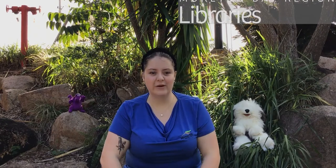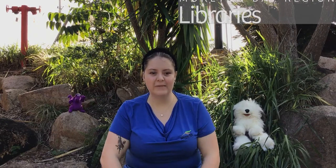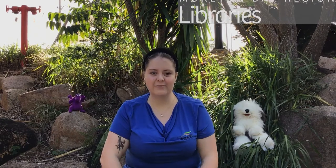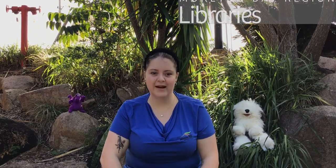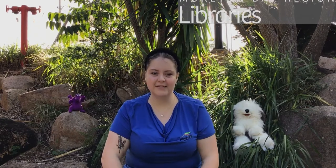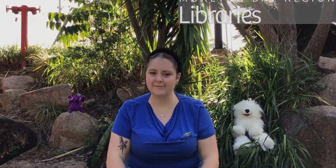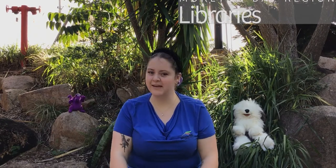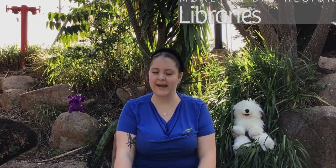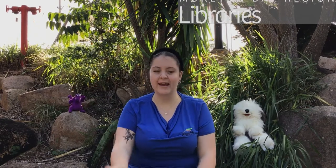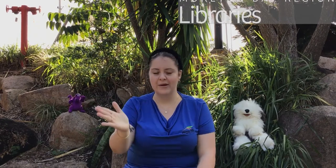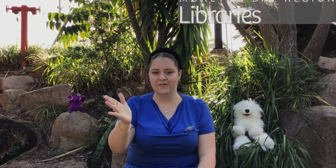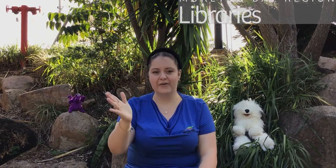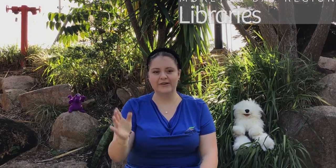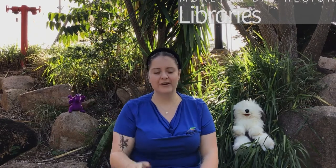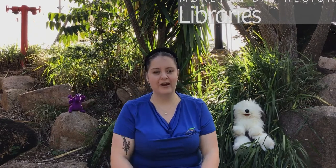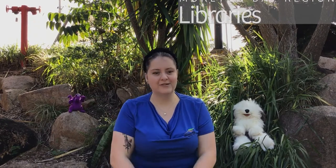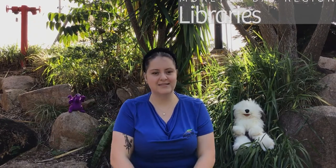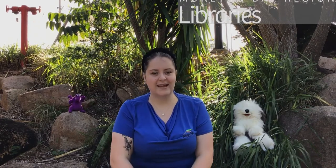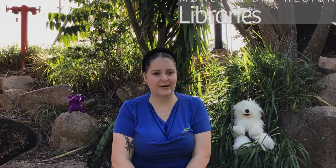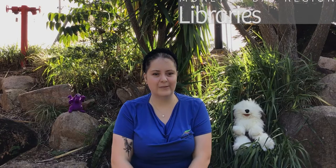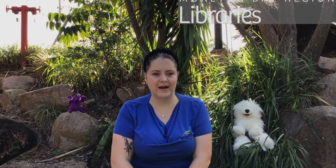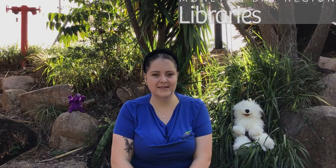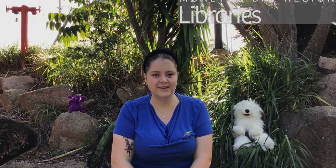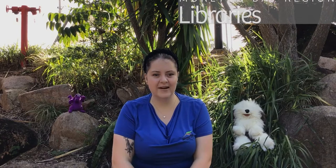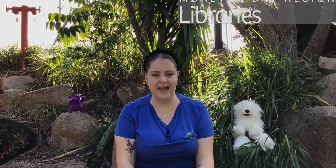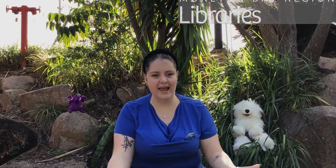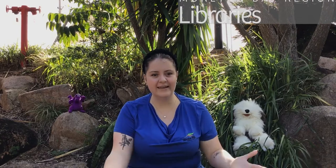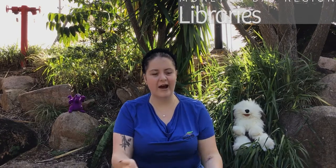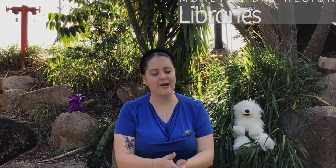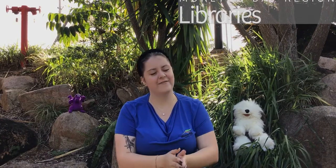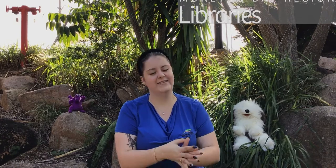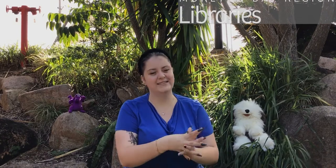me at rhyme time today. Before you go we'll just say our goodbye song and hopefully we'll see you